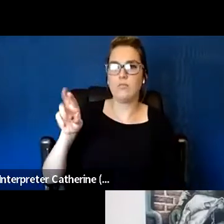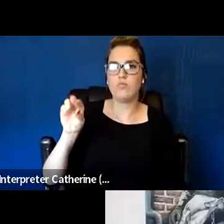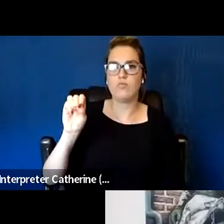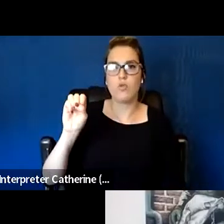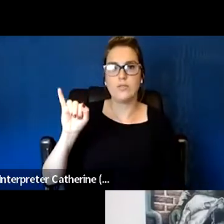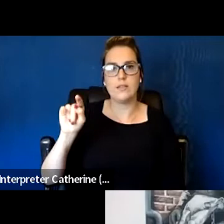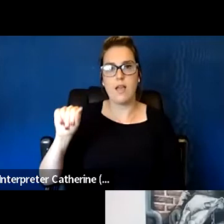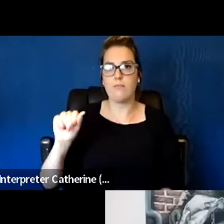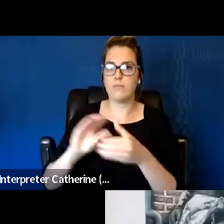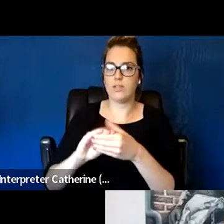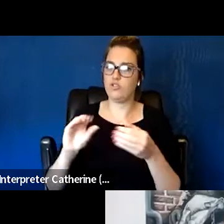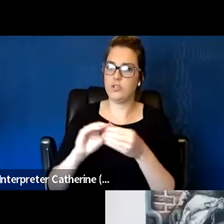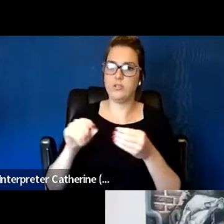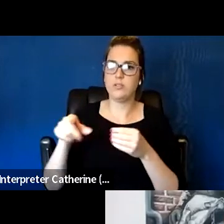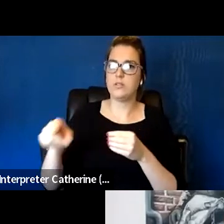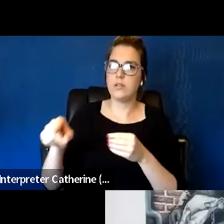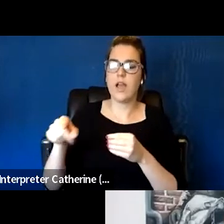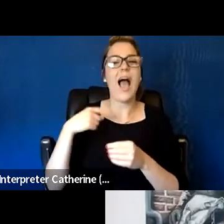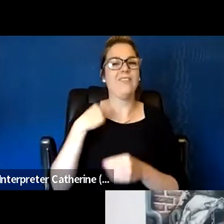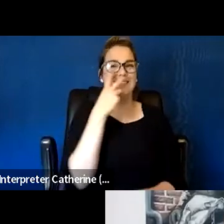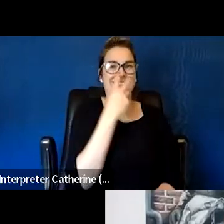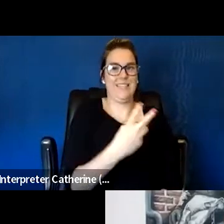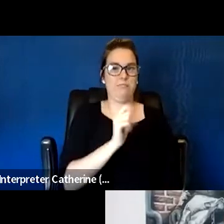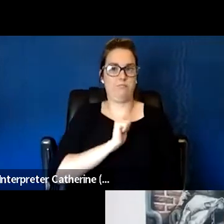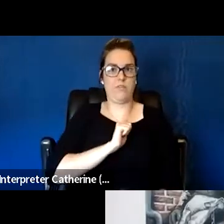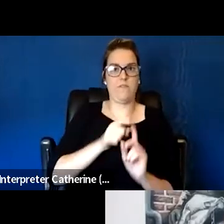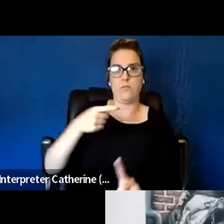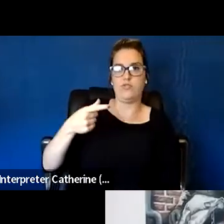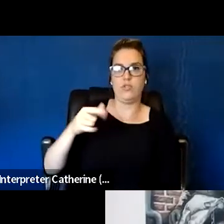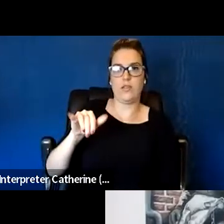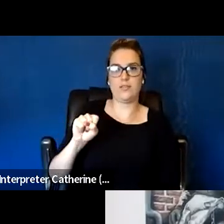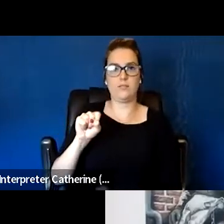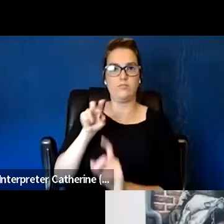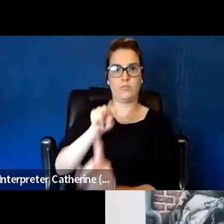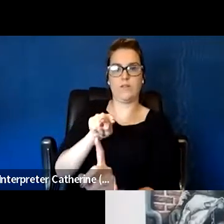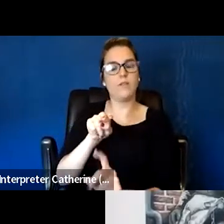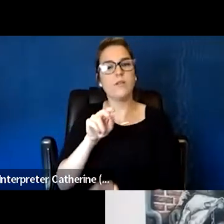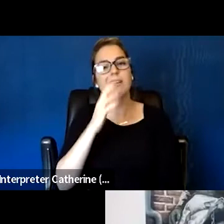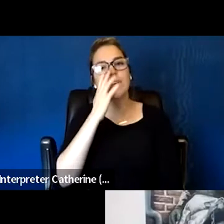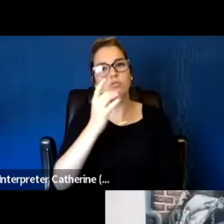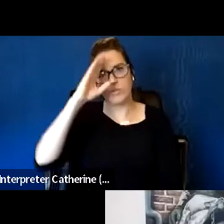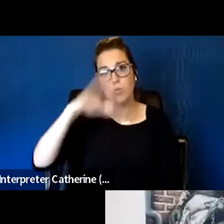because I had seen it from a mapping, a GIS perspective, but it's nice to know that that's constantly monitored